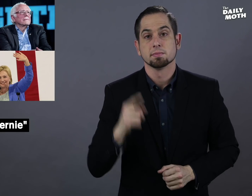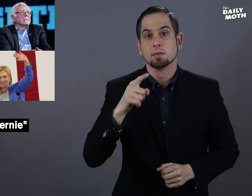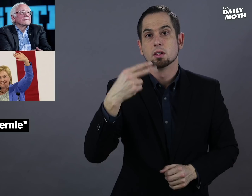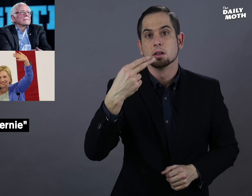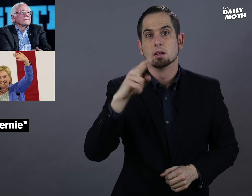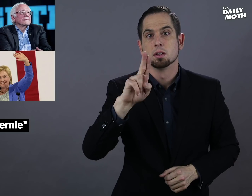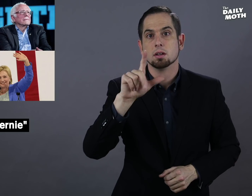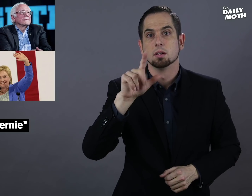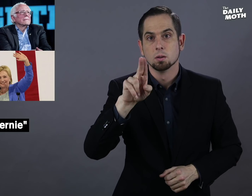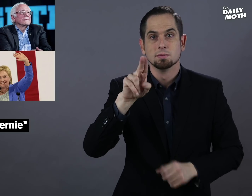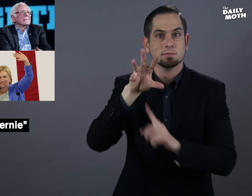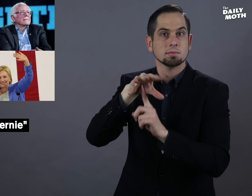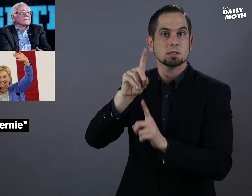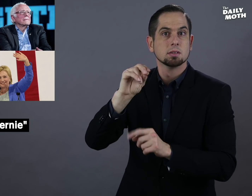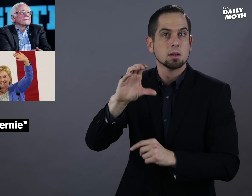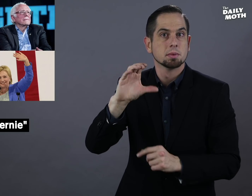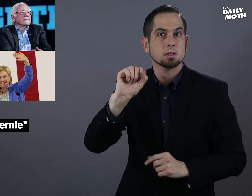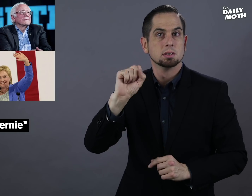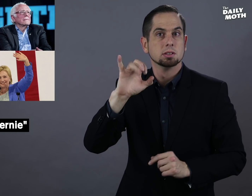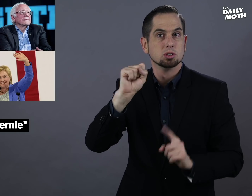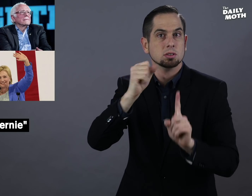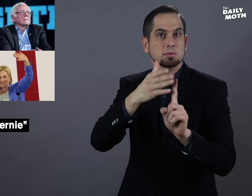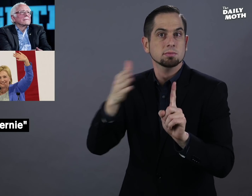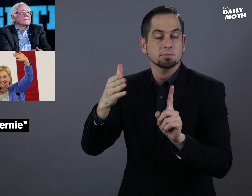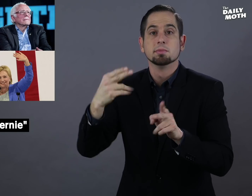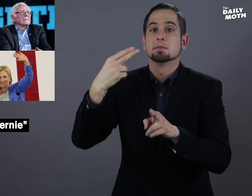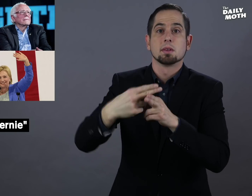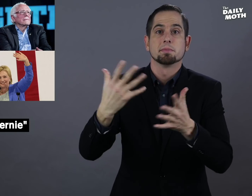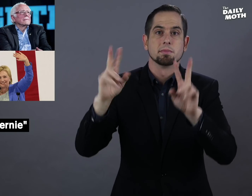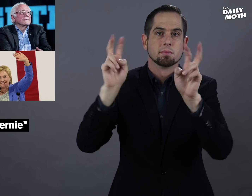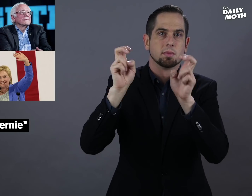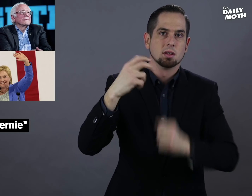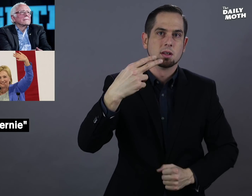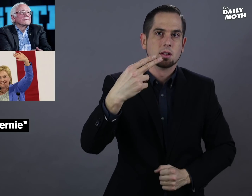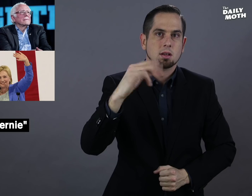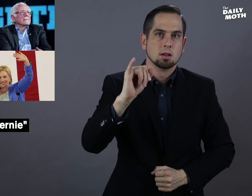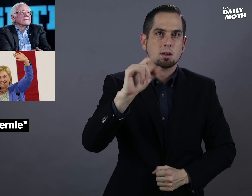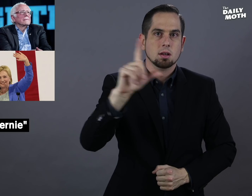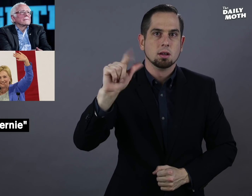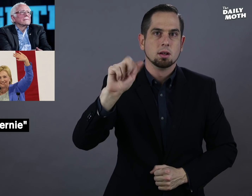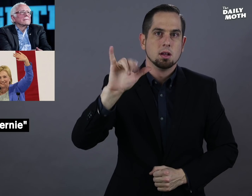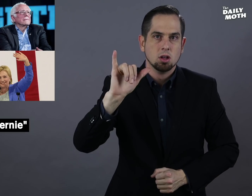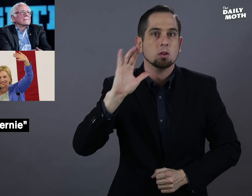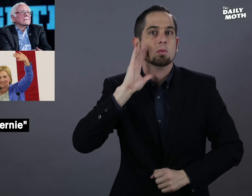The Hulu documentary series is named "Hillary" and